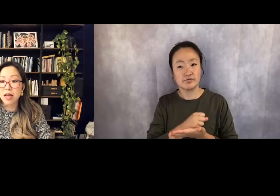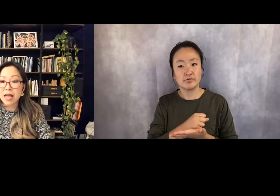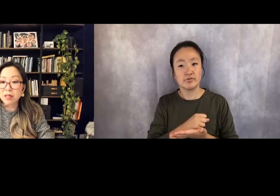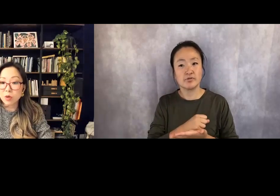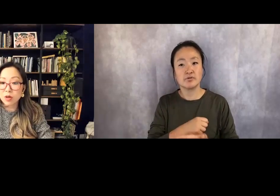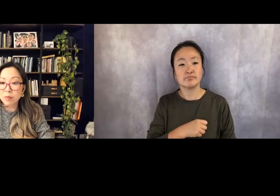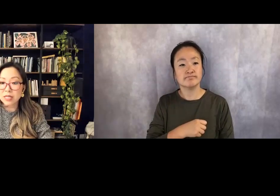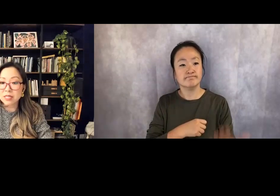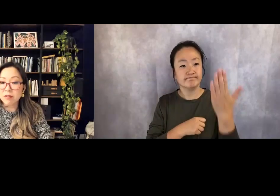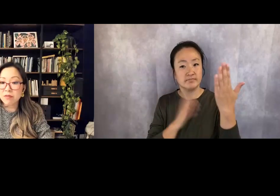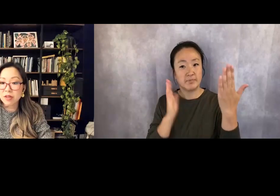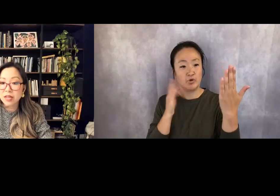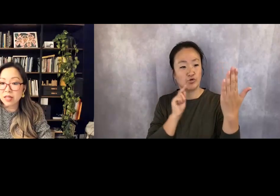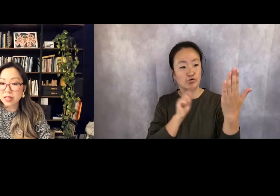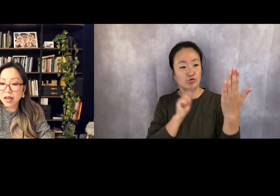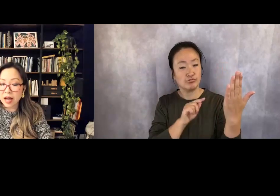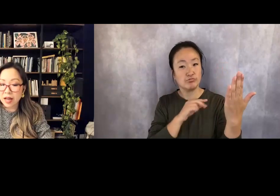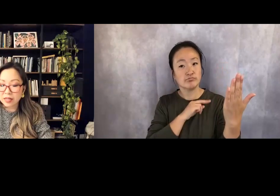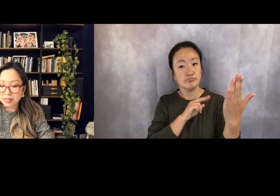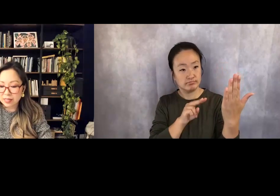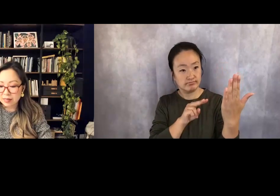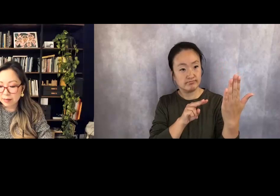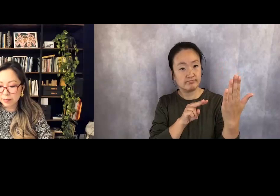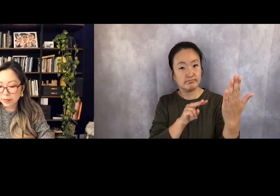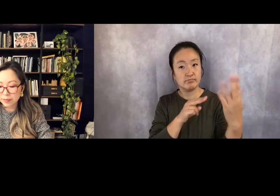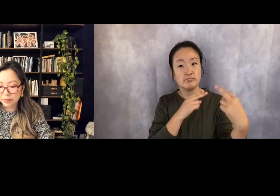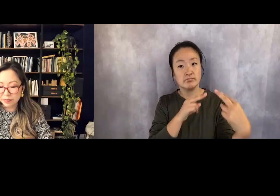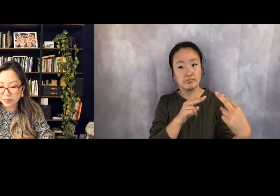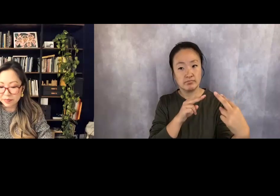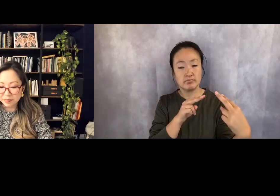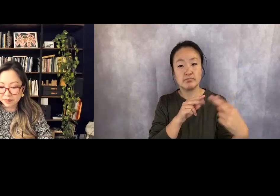and look myself in the eyes?